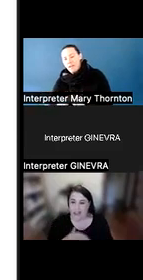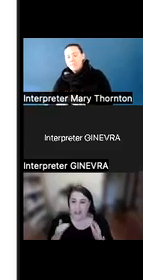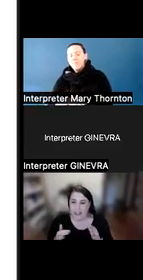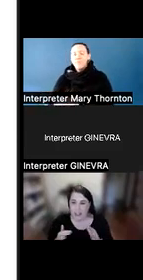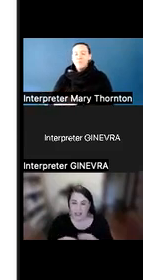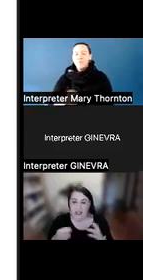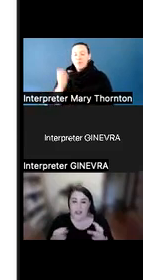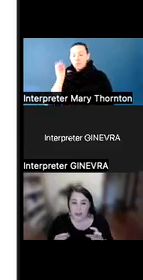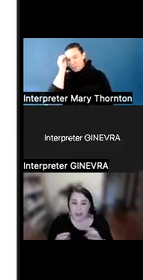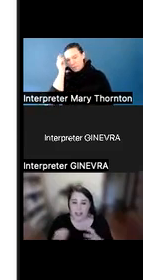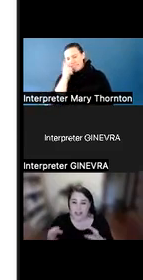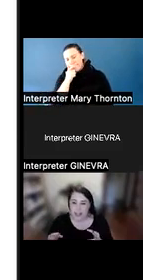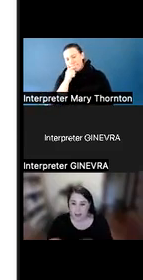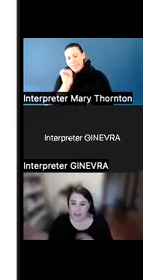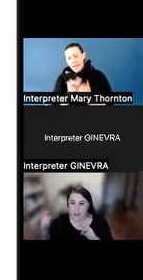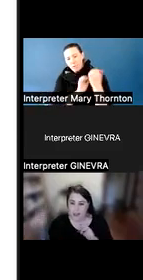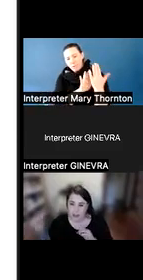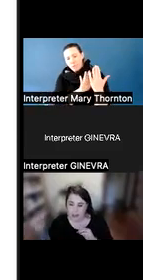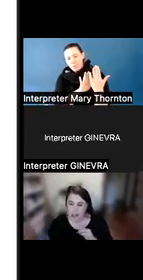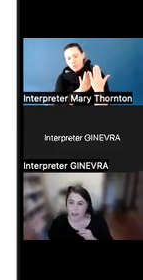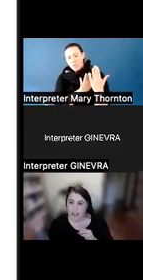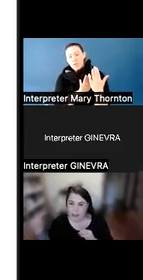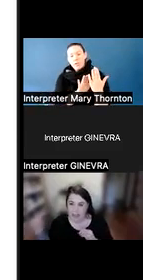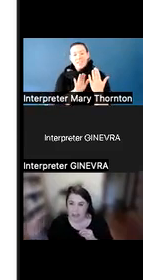versus assuming that this person is chewing gum in my ear